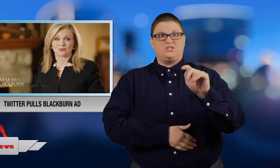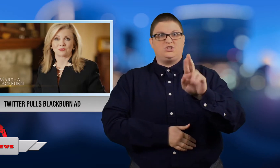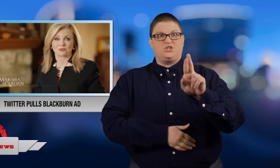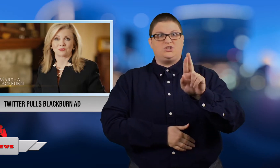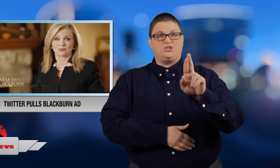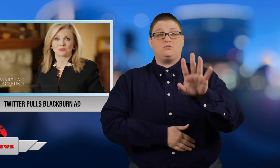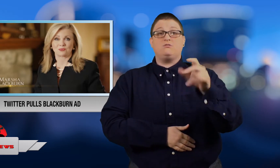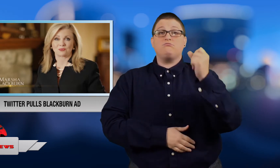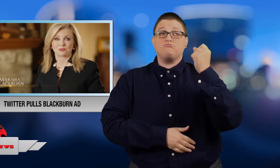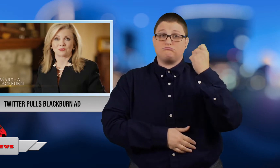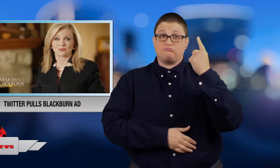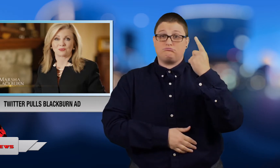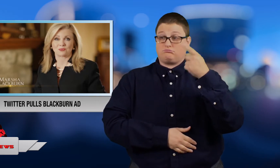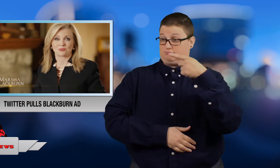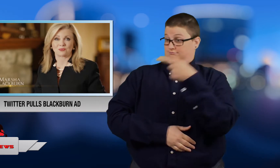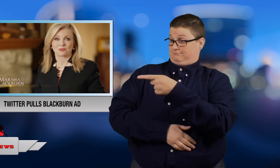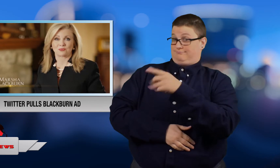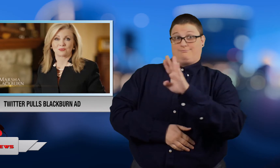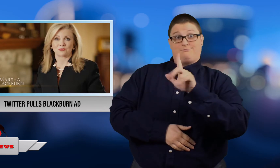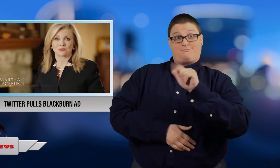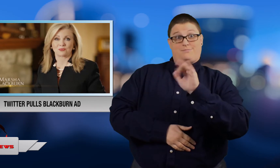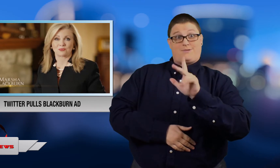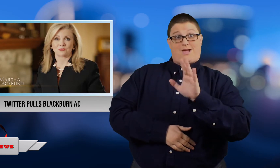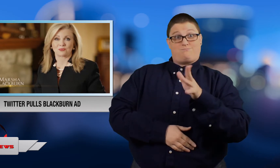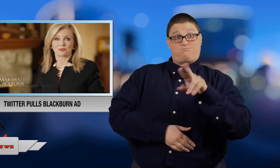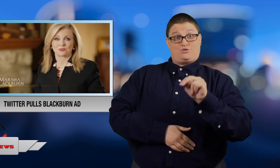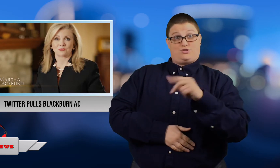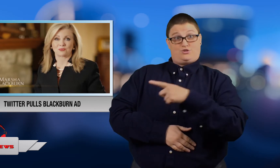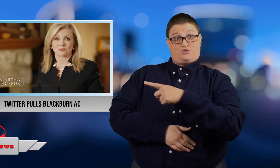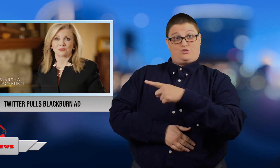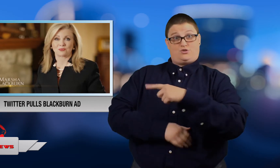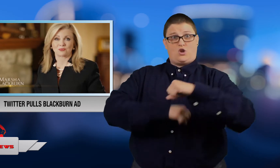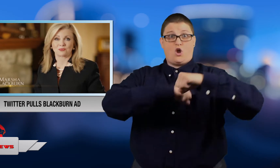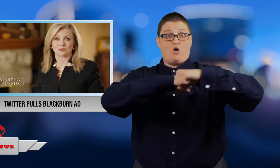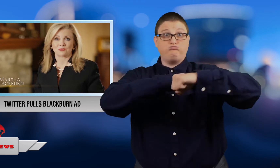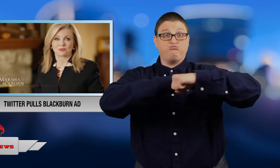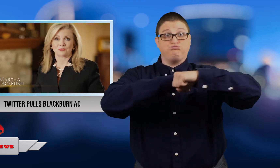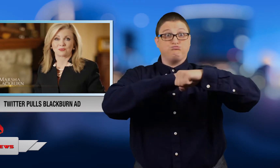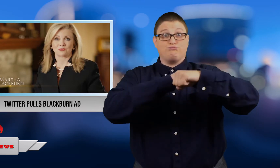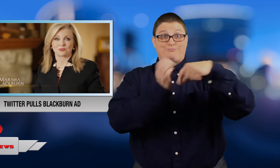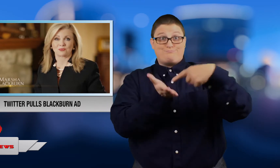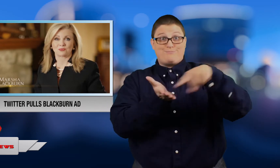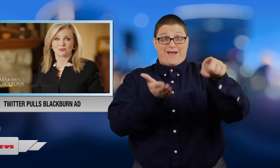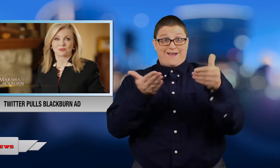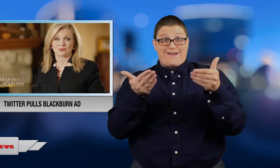but Blackburn's campaign is not allowed to pay